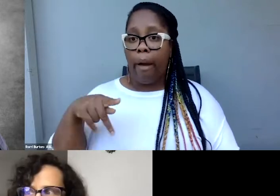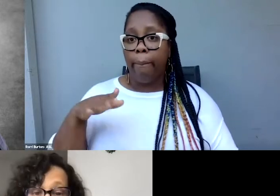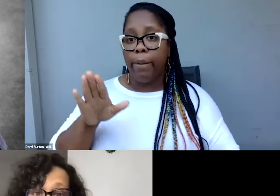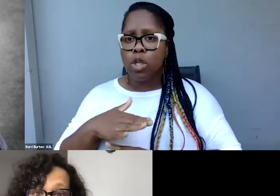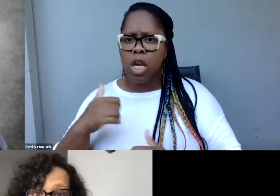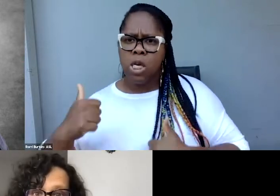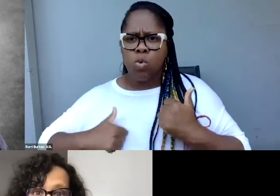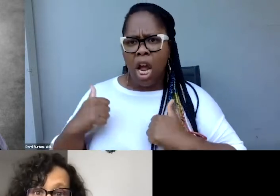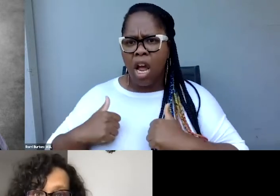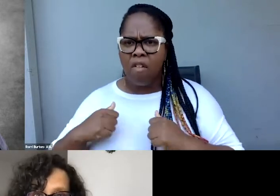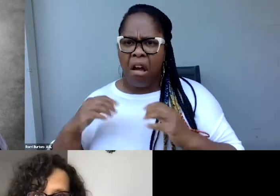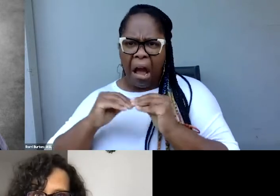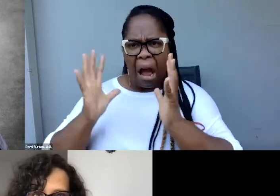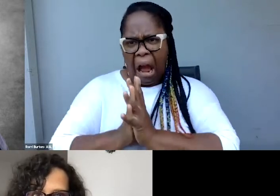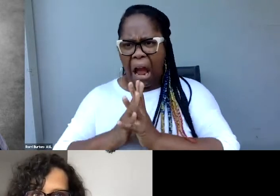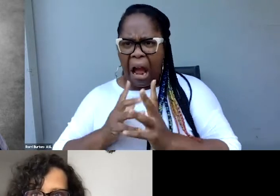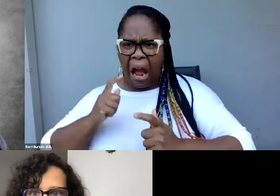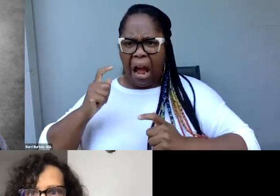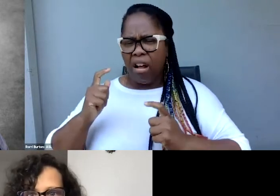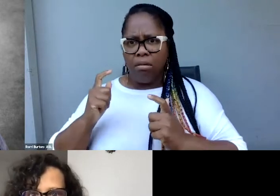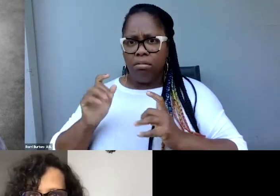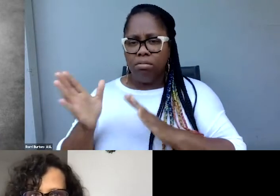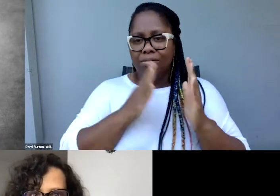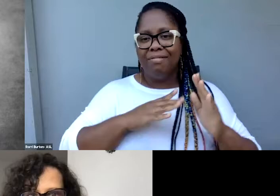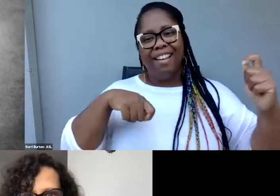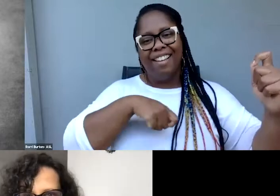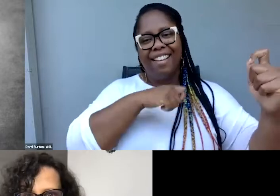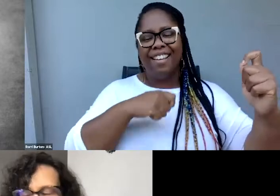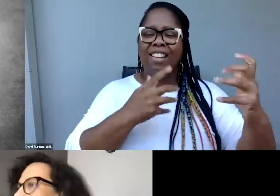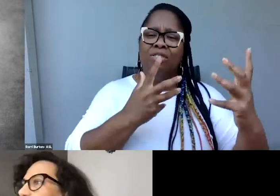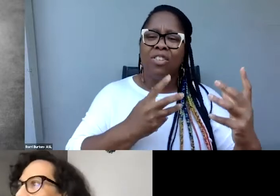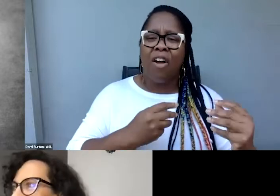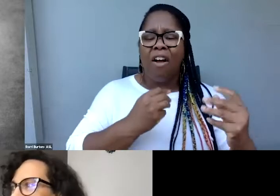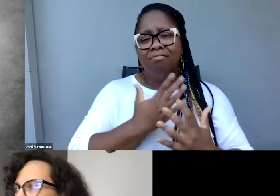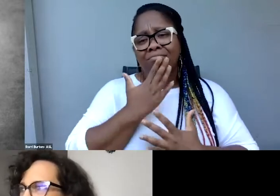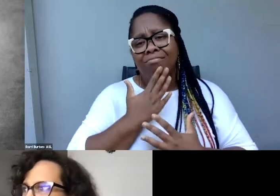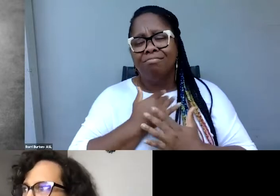music or voice style and another terminology for other music.